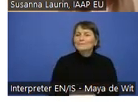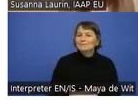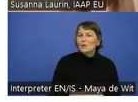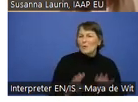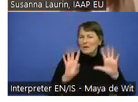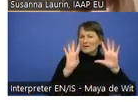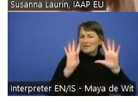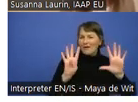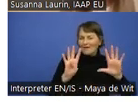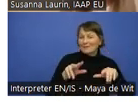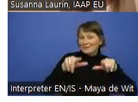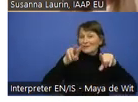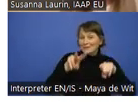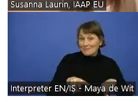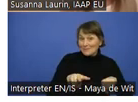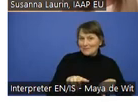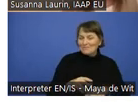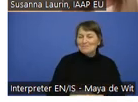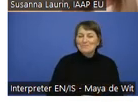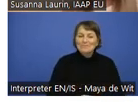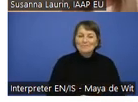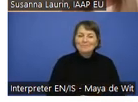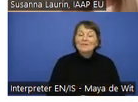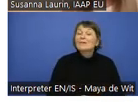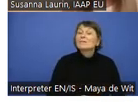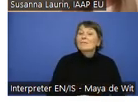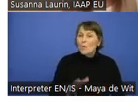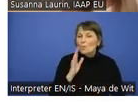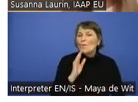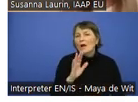And that one will be interpreted some way or another in to English.